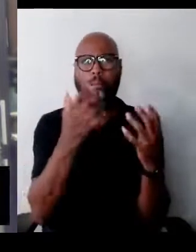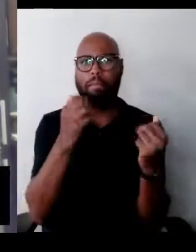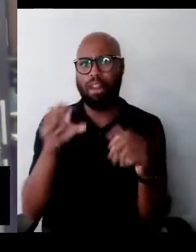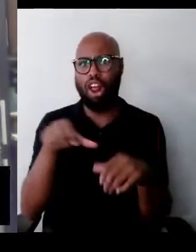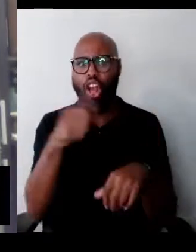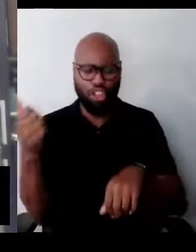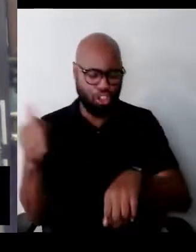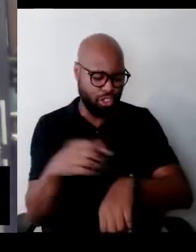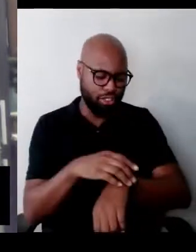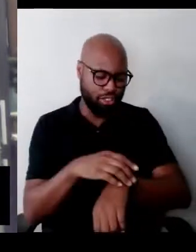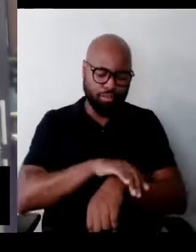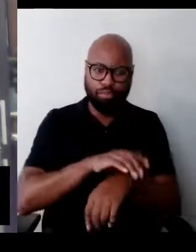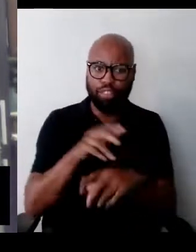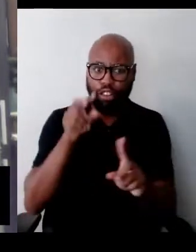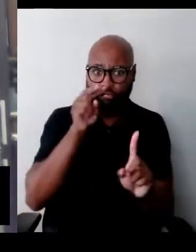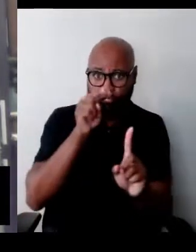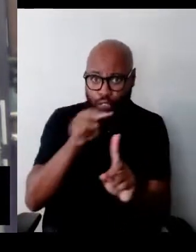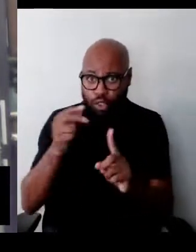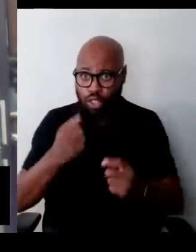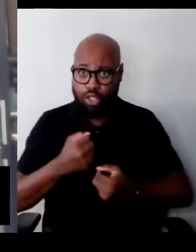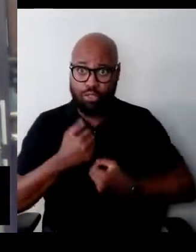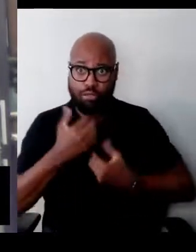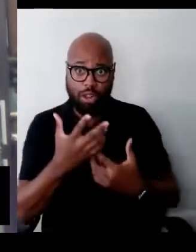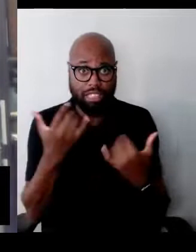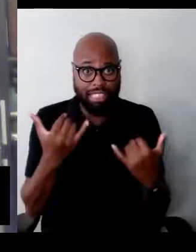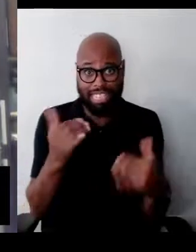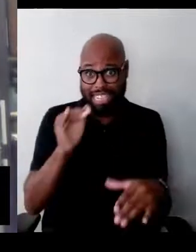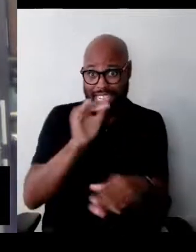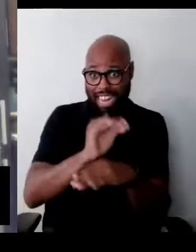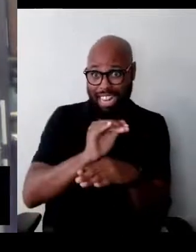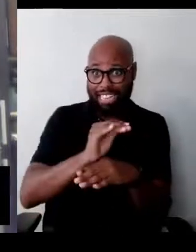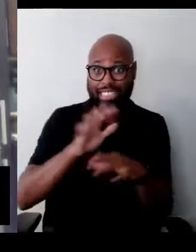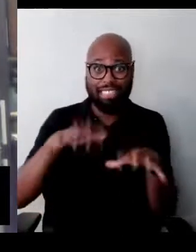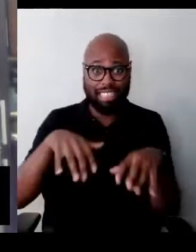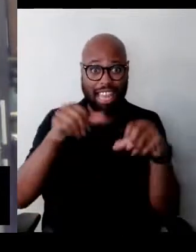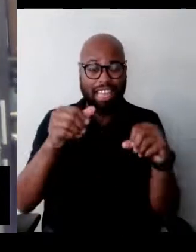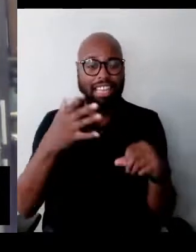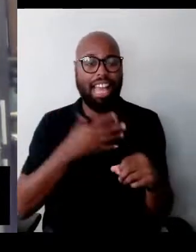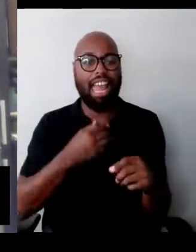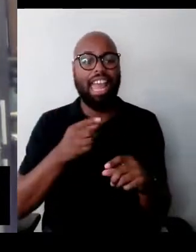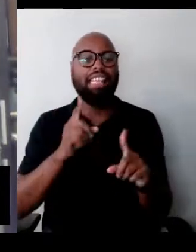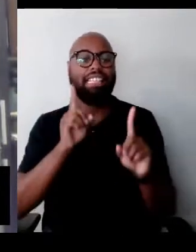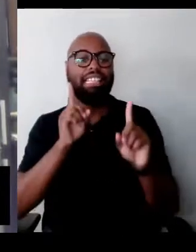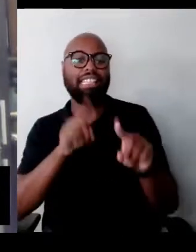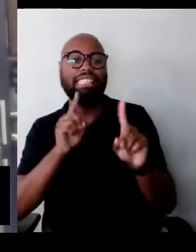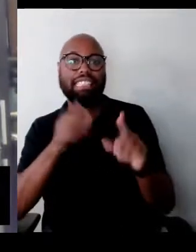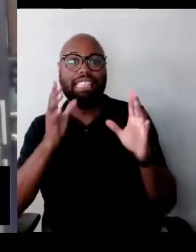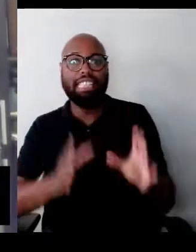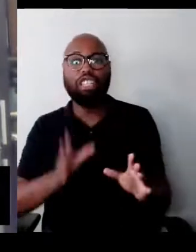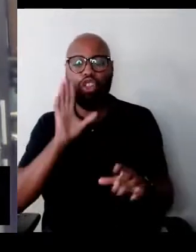by tonight's guests and attendees are their own and do not necessarily reflect the views of The WNET Group.